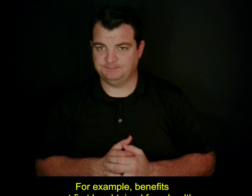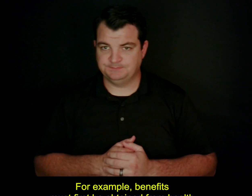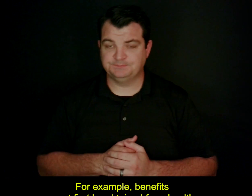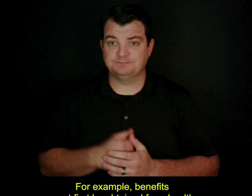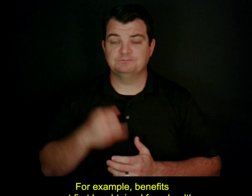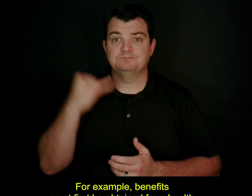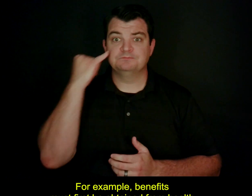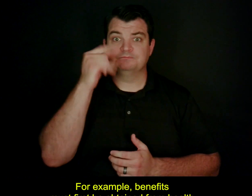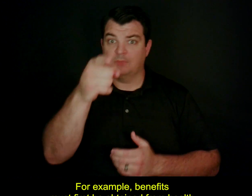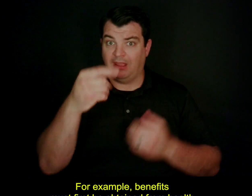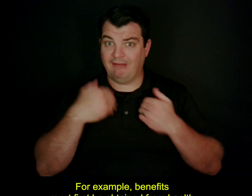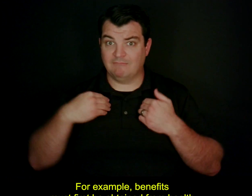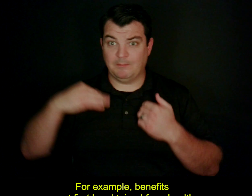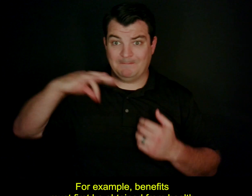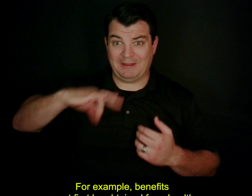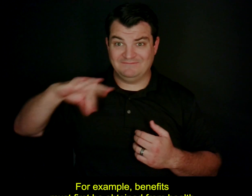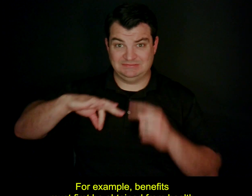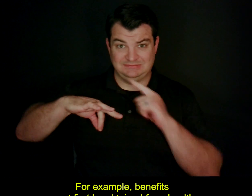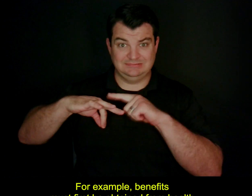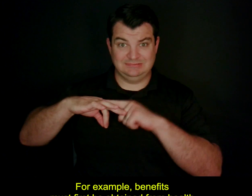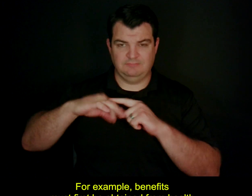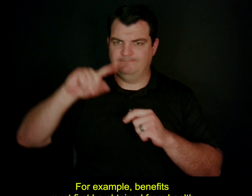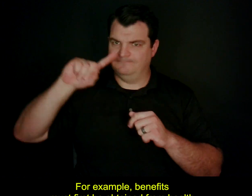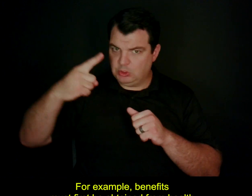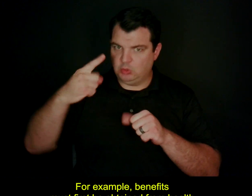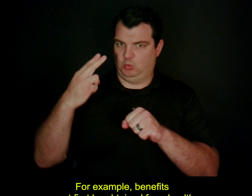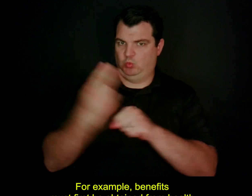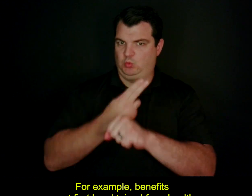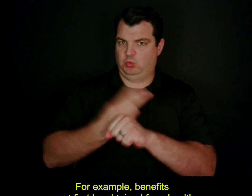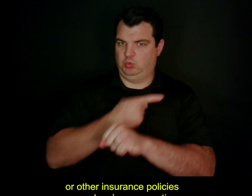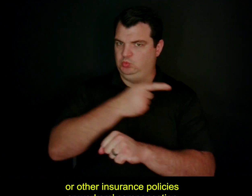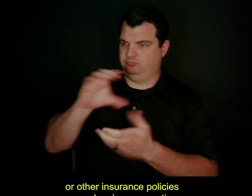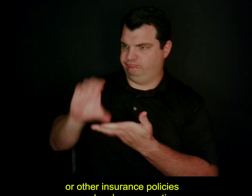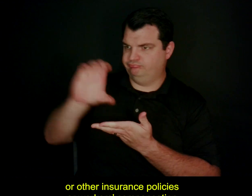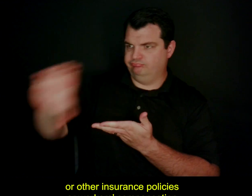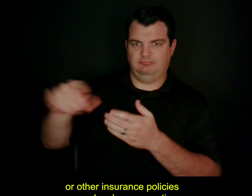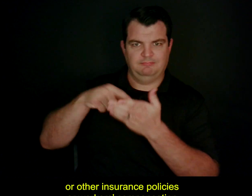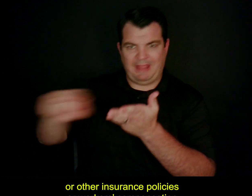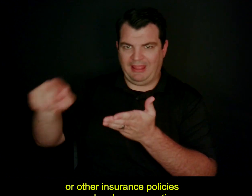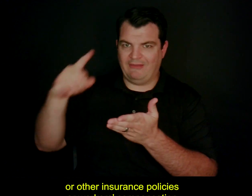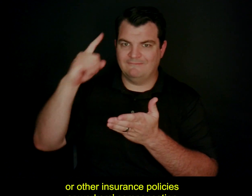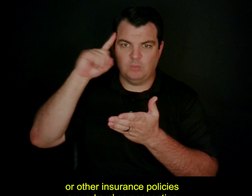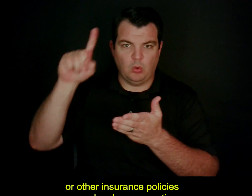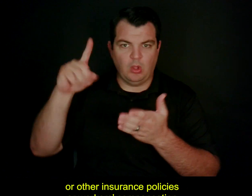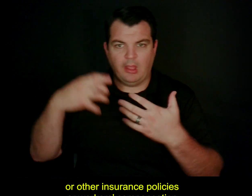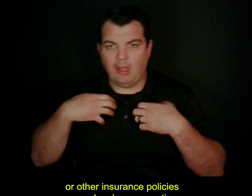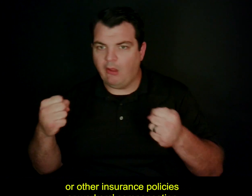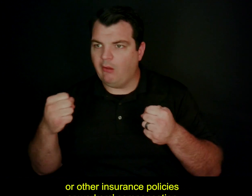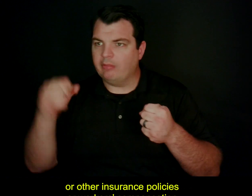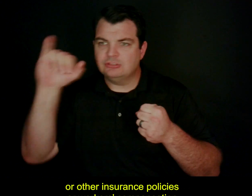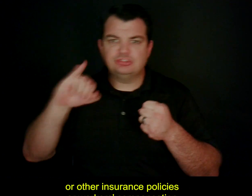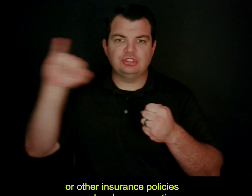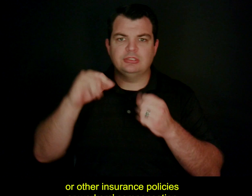For example, benefits must first be obtained from health or other insurance policies or workers’ compensation